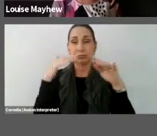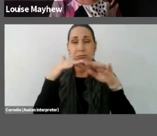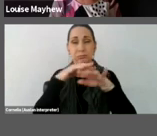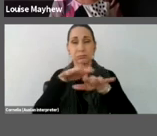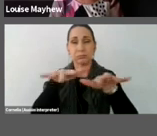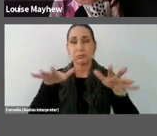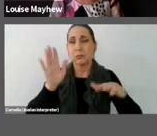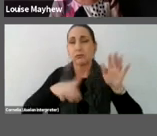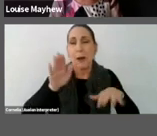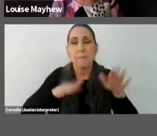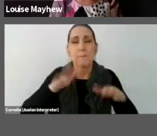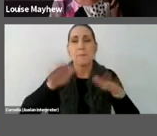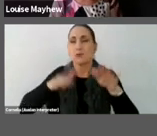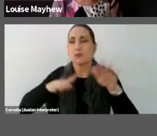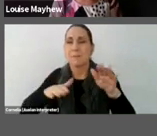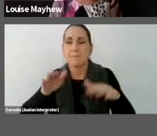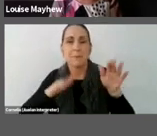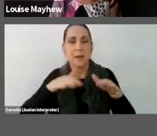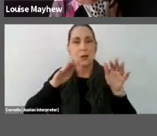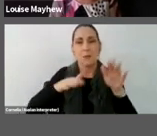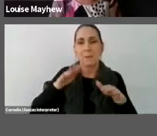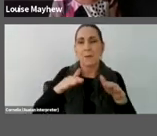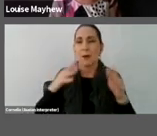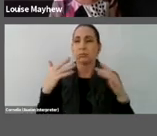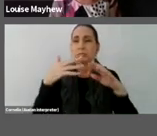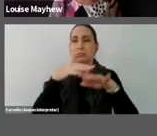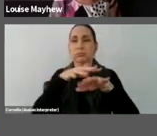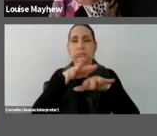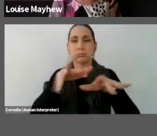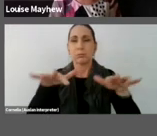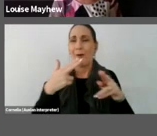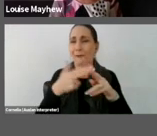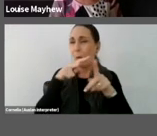drums and with this parade of dancing horses.